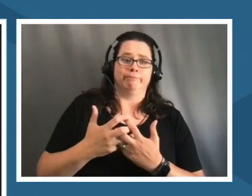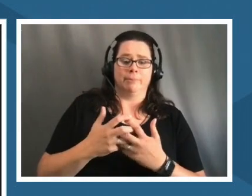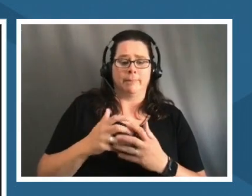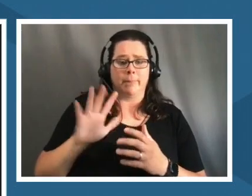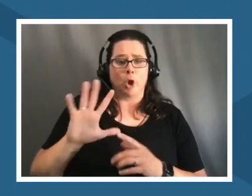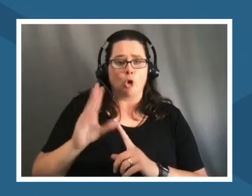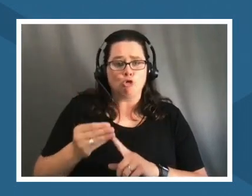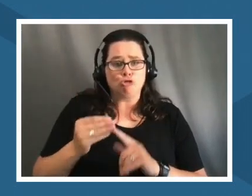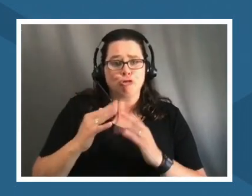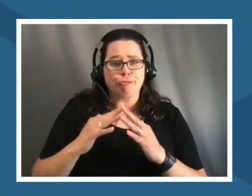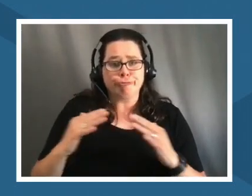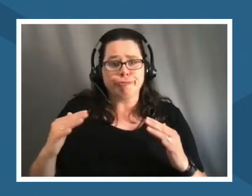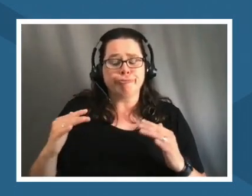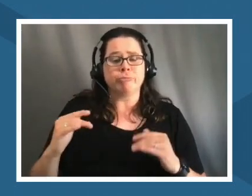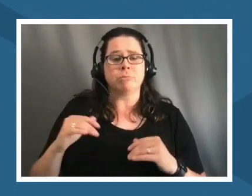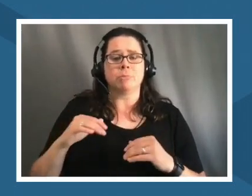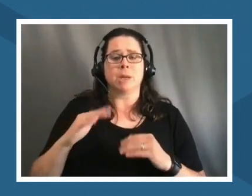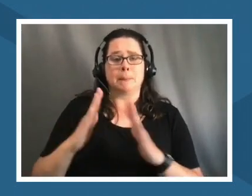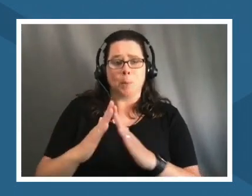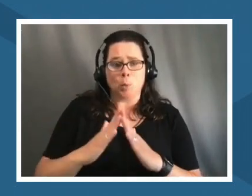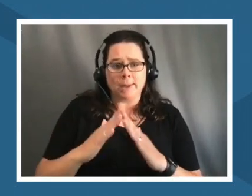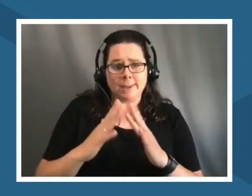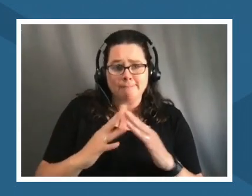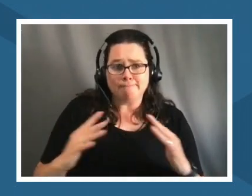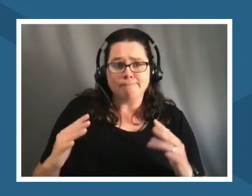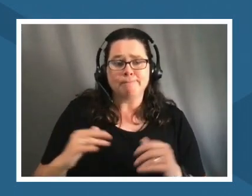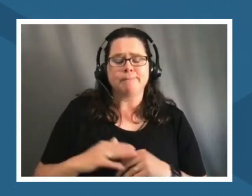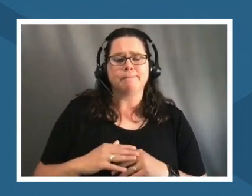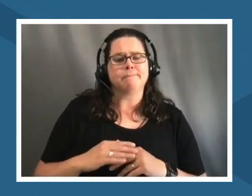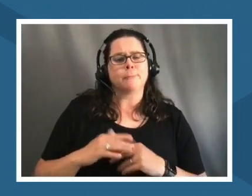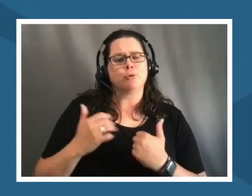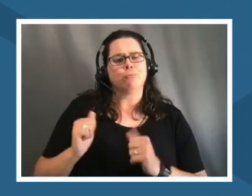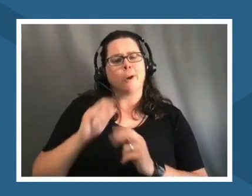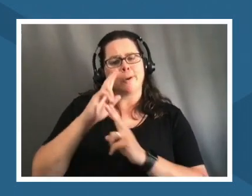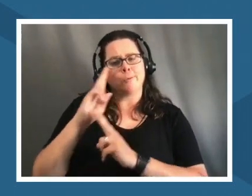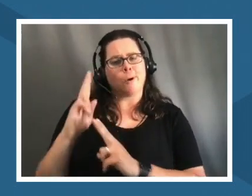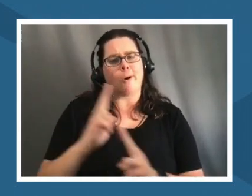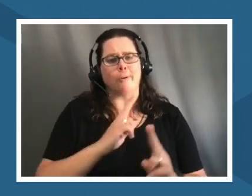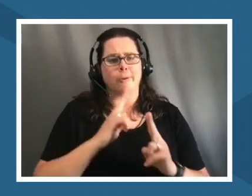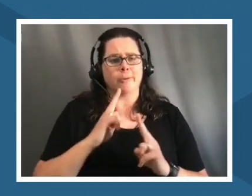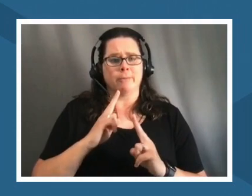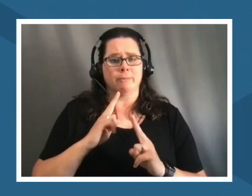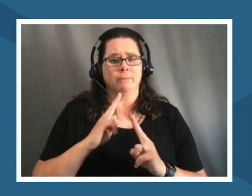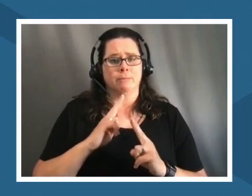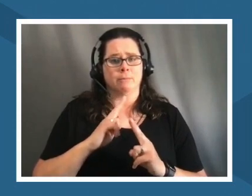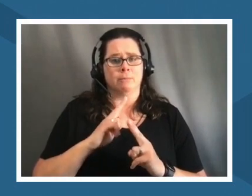so trying to find ways to honor that